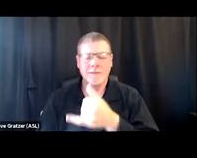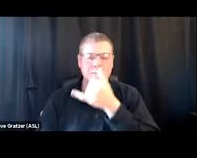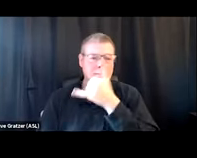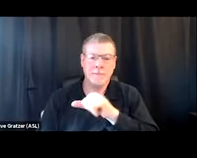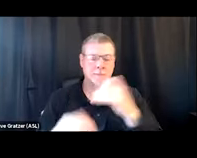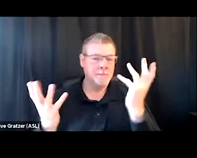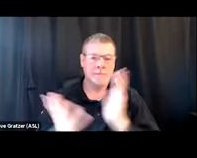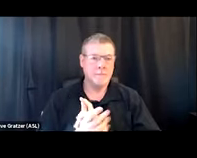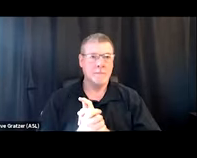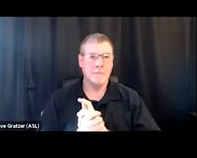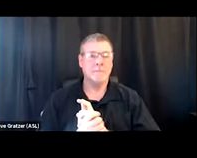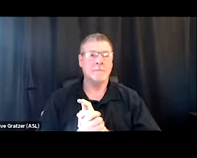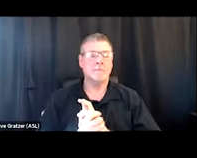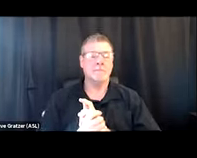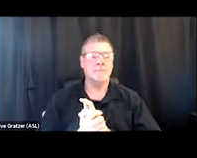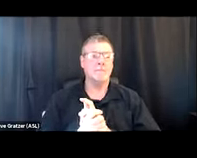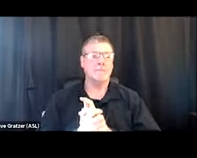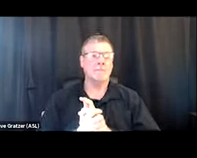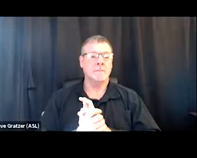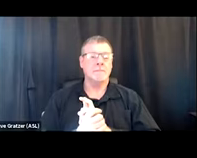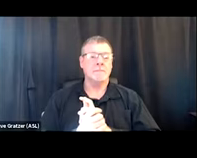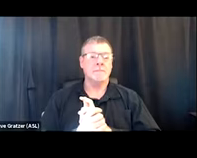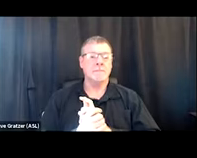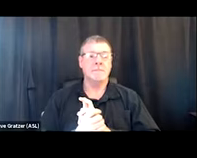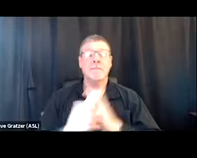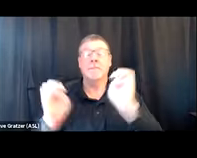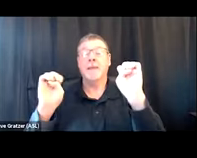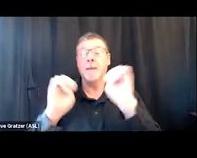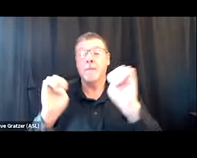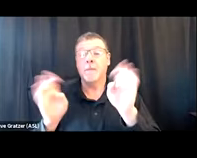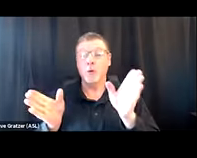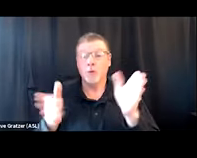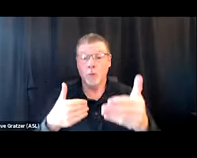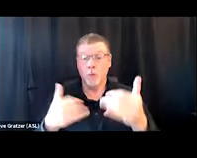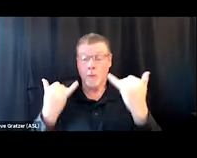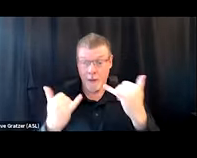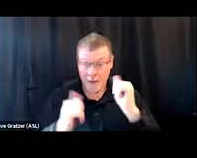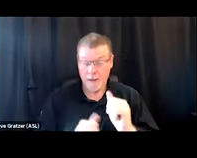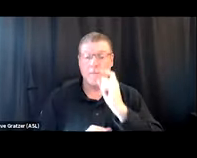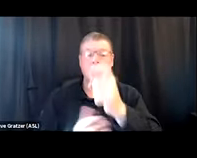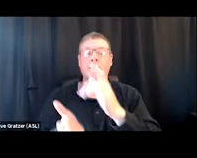was hugely problematic. Emergency departments can now provide methadone 72 hours.